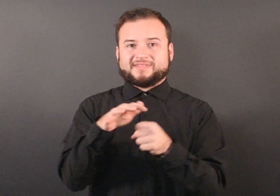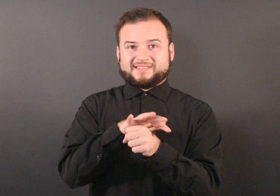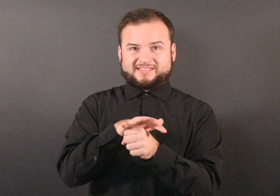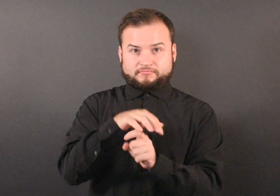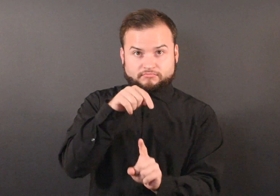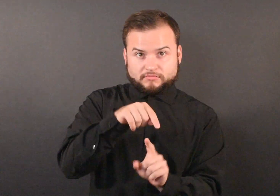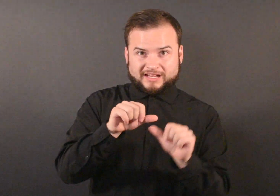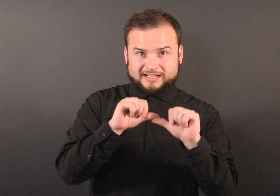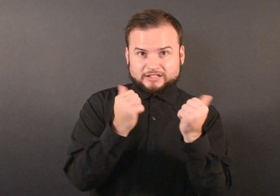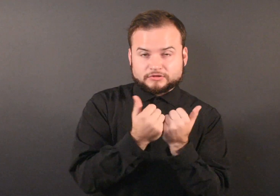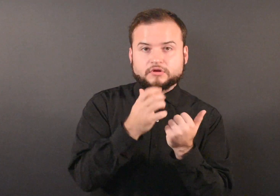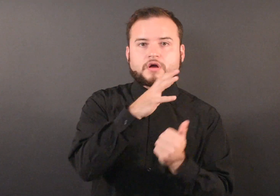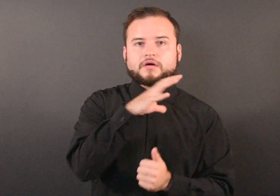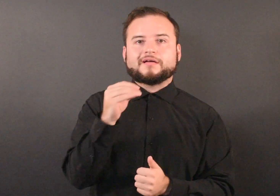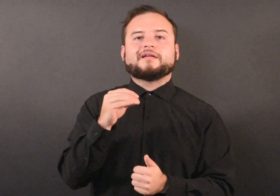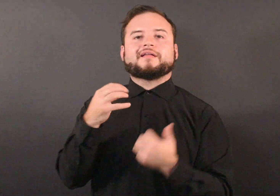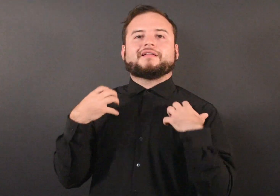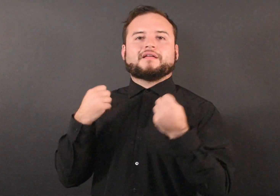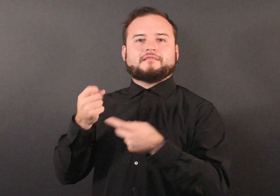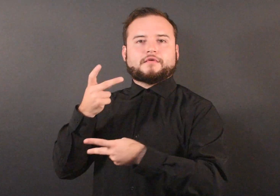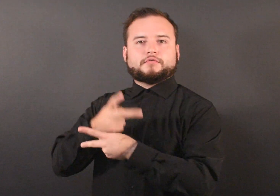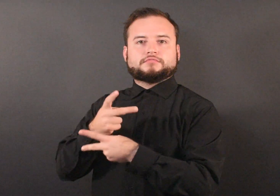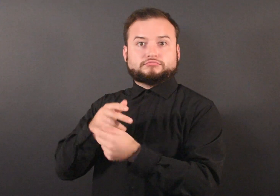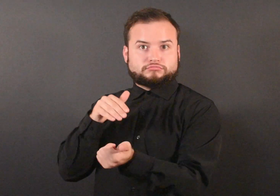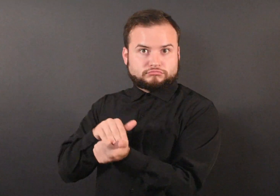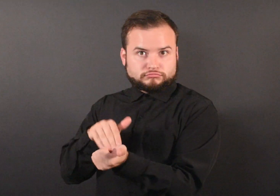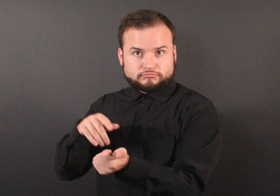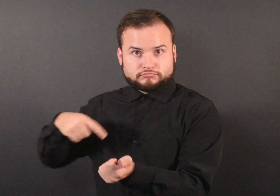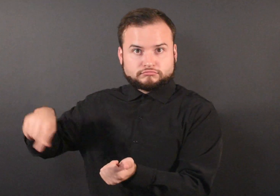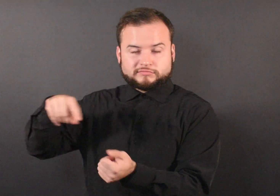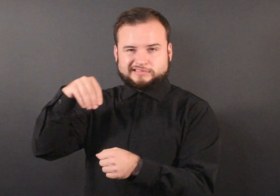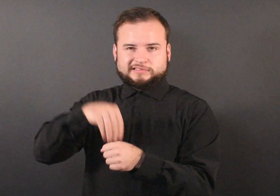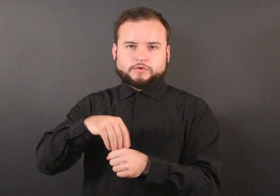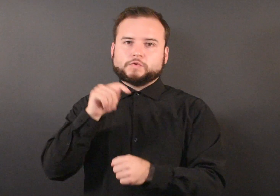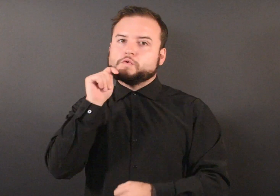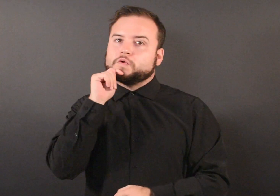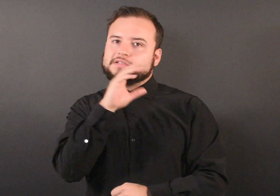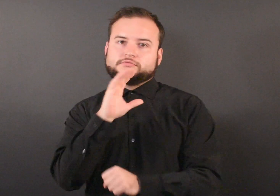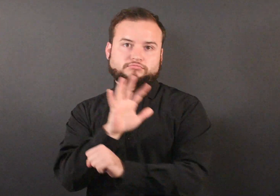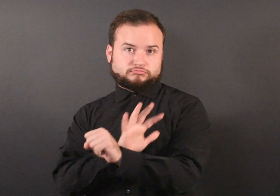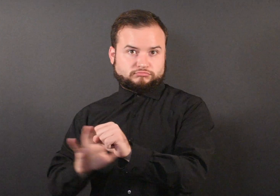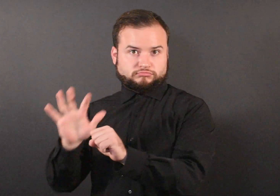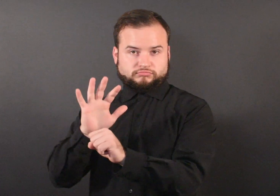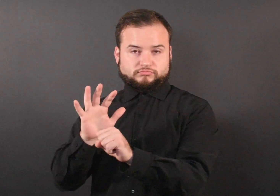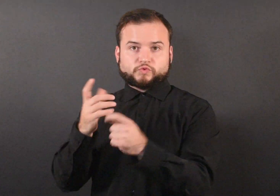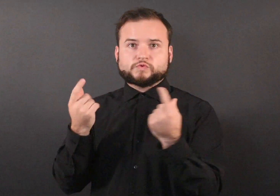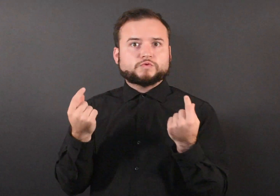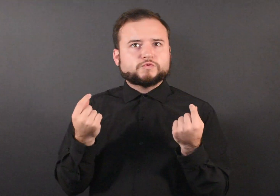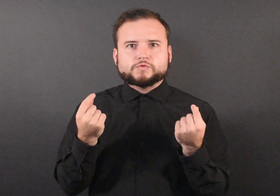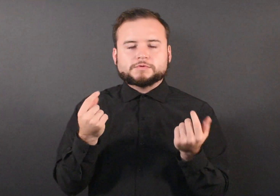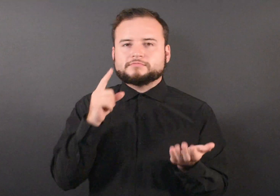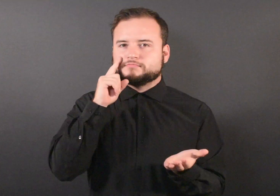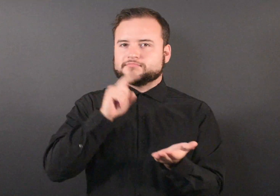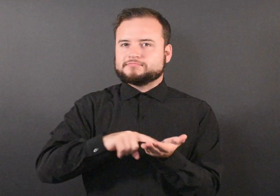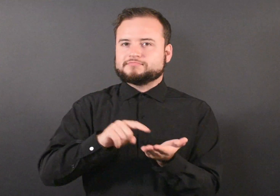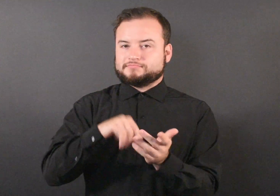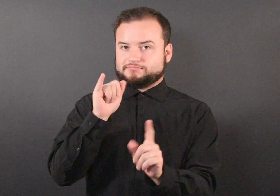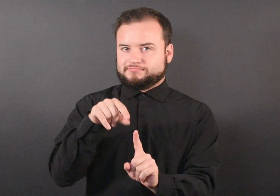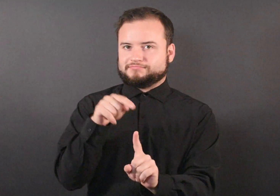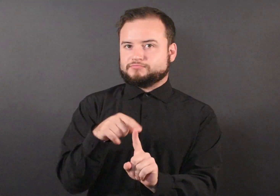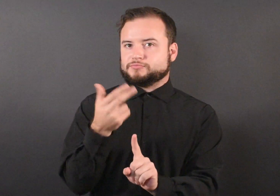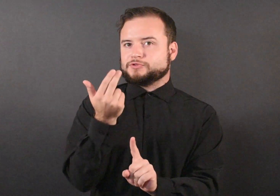and health care providers in the Twin Cities area to investigate 13 cases of measles that